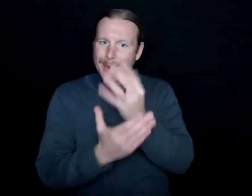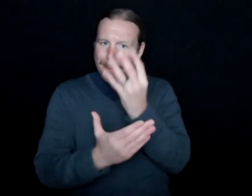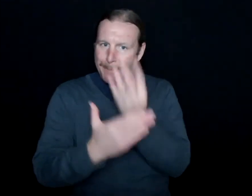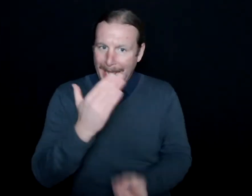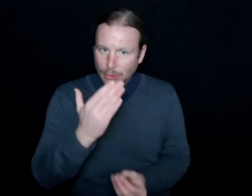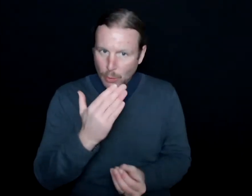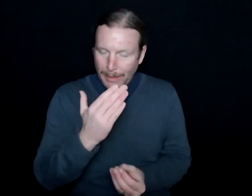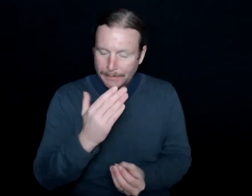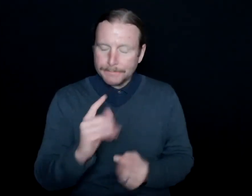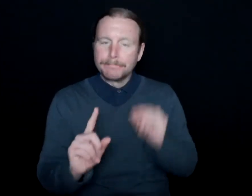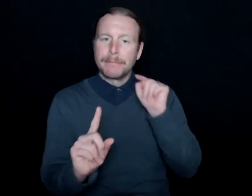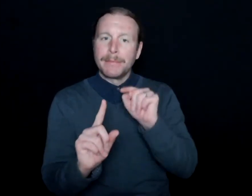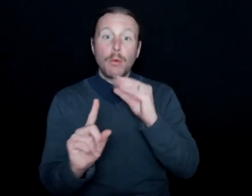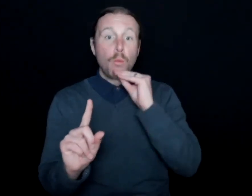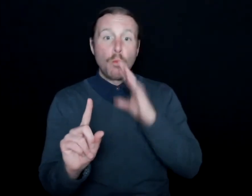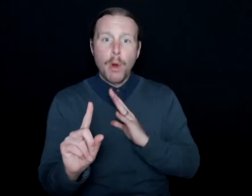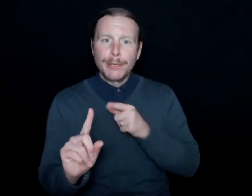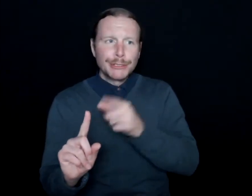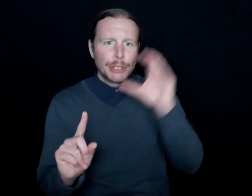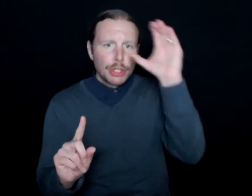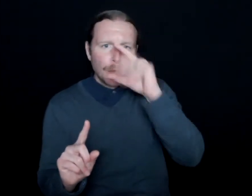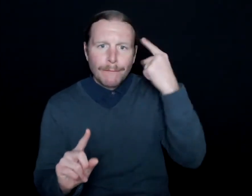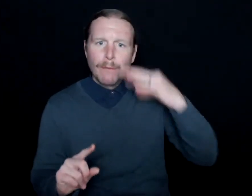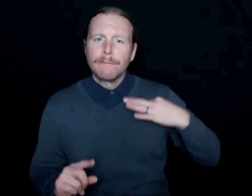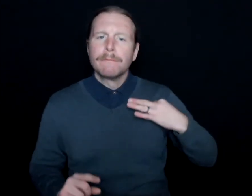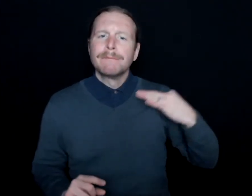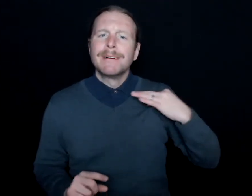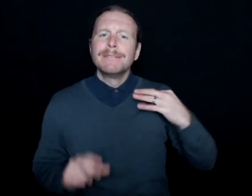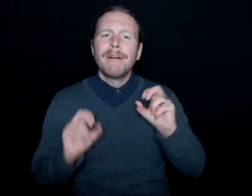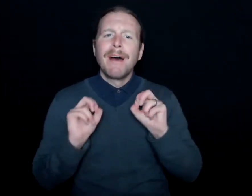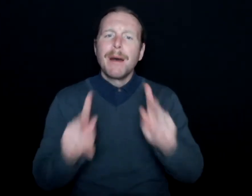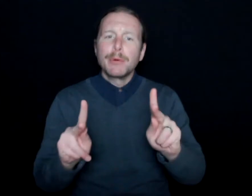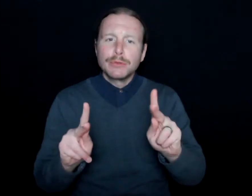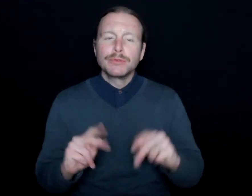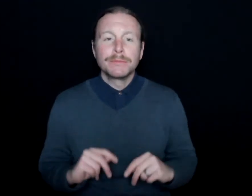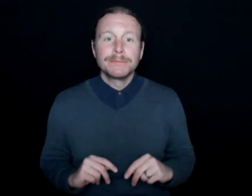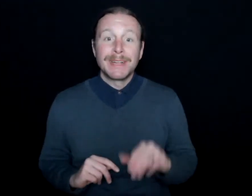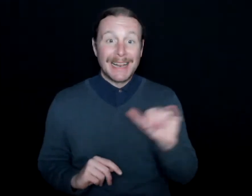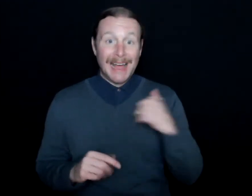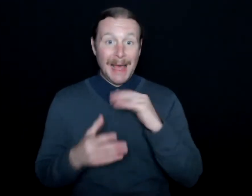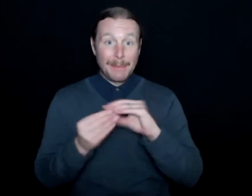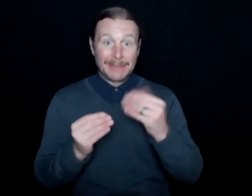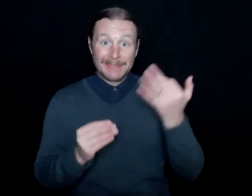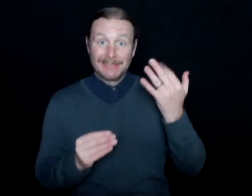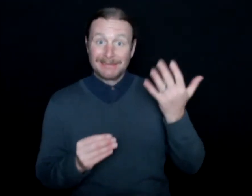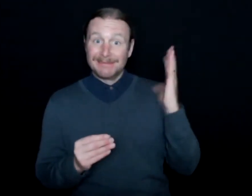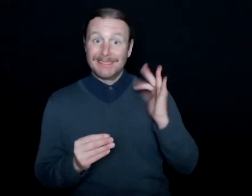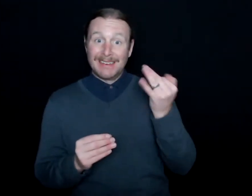and she was looking for some volunteer opportunities. Again, like I said, in the '80s, there were no background